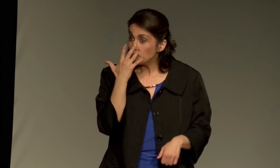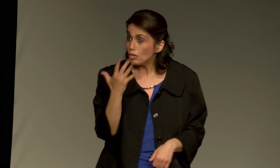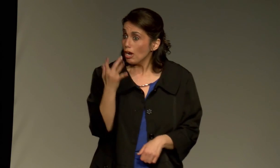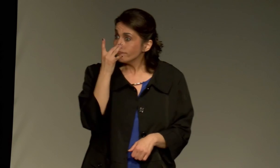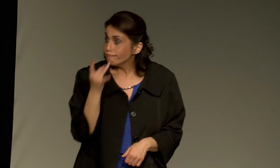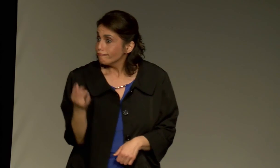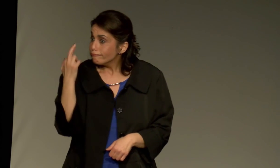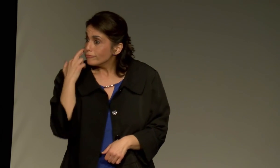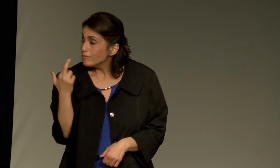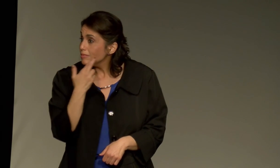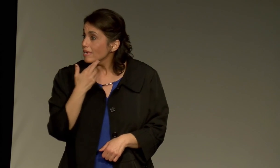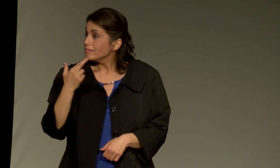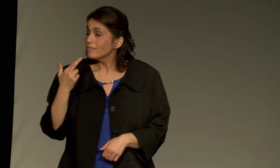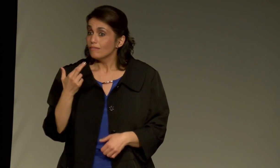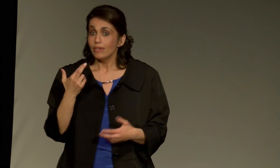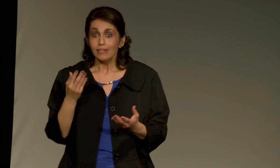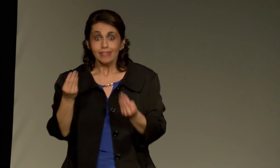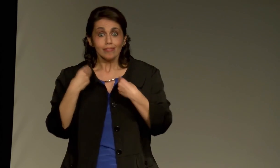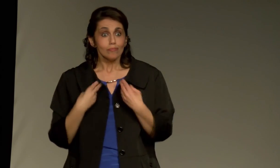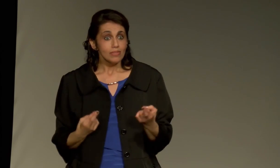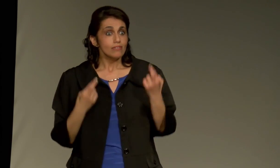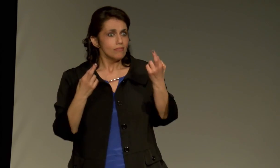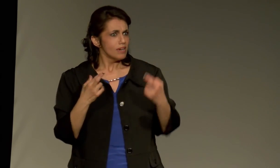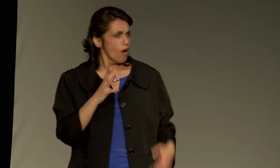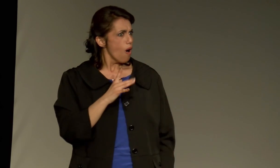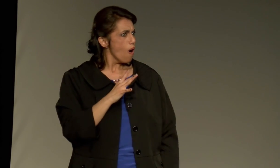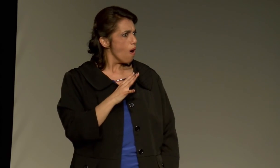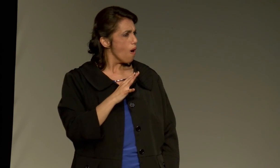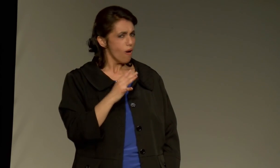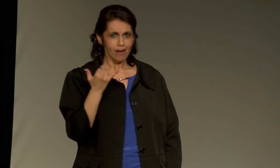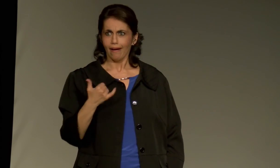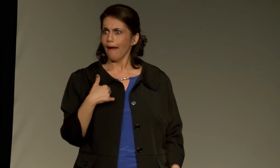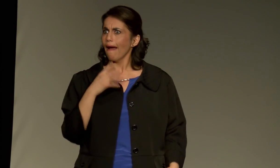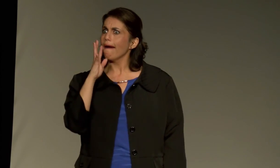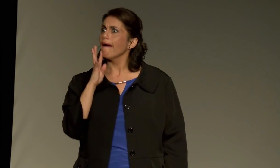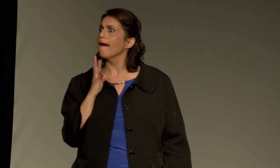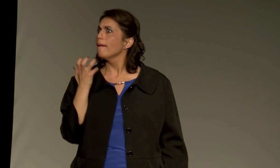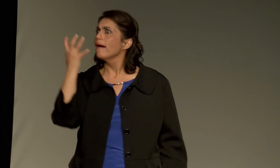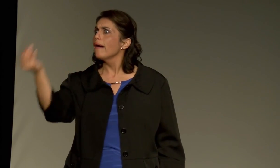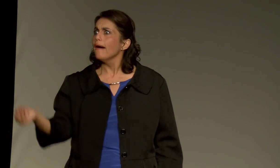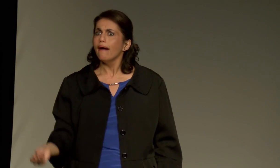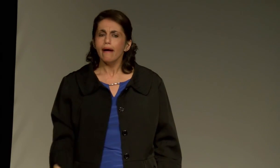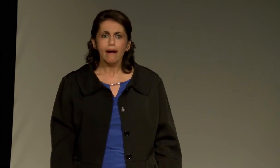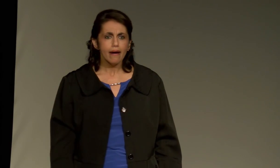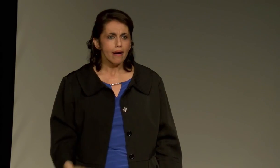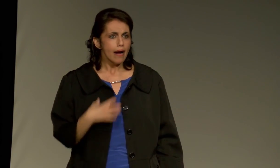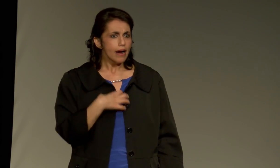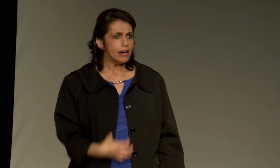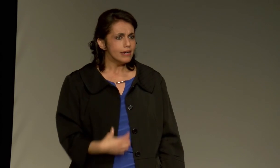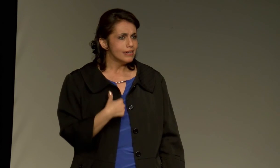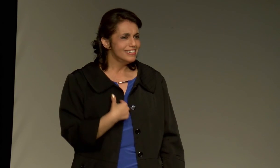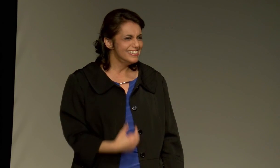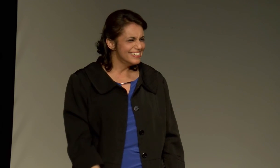If you go to a great restaurant, tell me, recommend a restaurant, because I'll want to go.